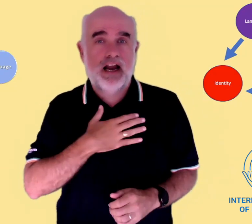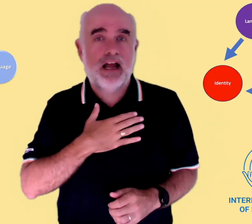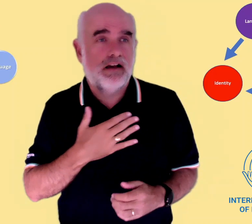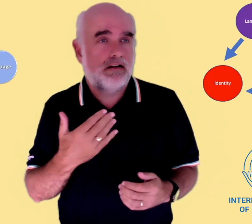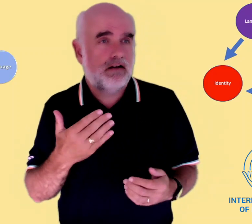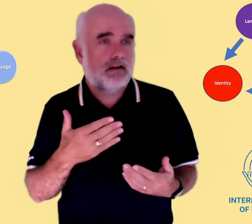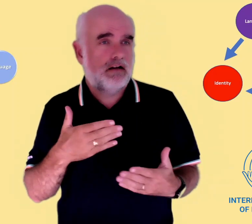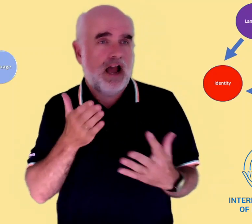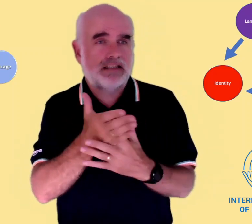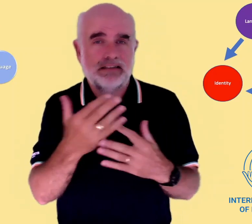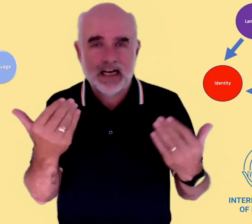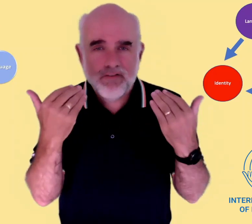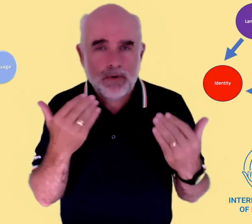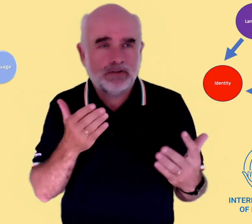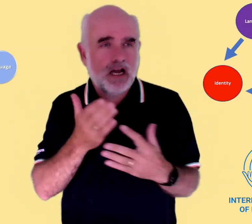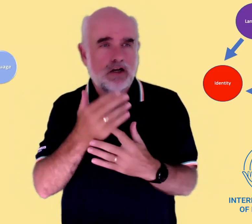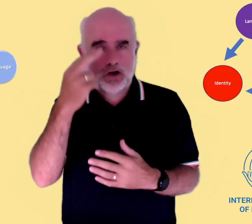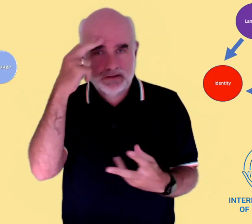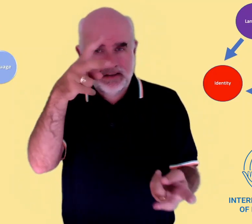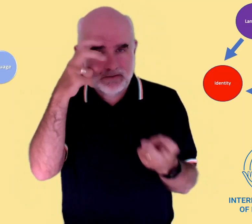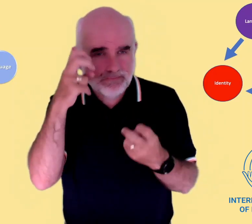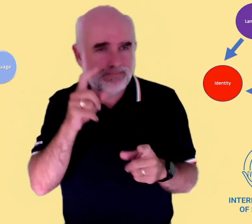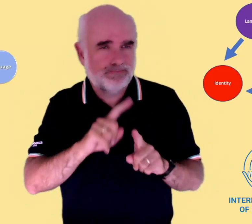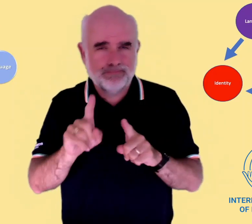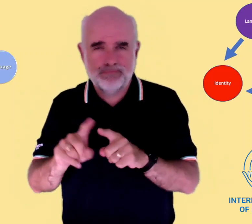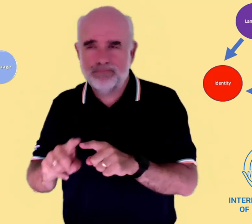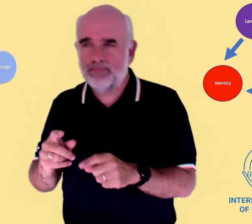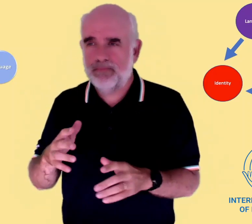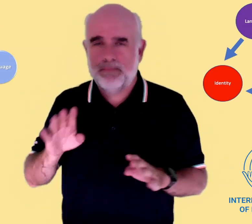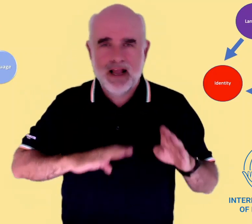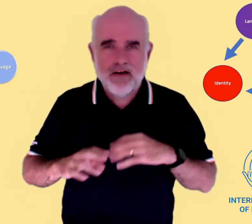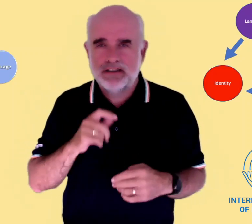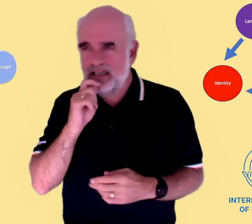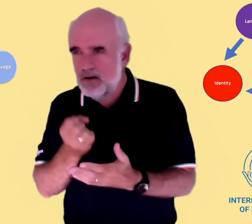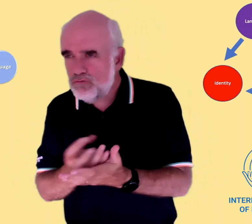sign language is a person's preferred language. Personal names, behaviour, story-telling,